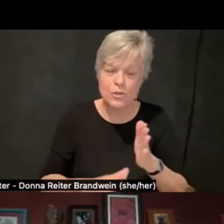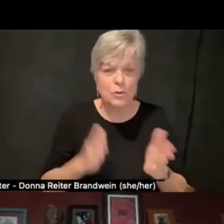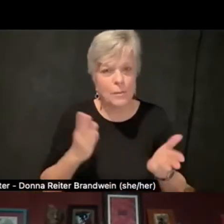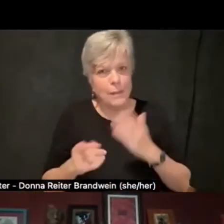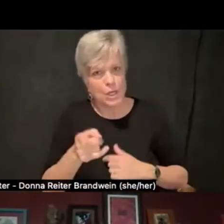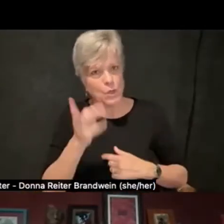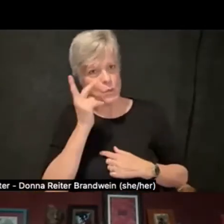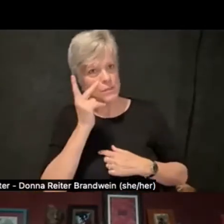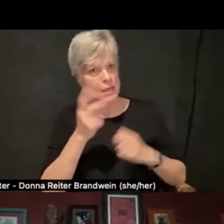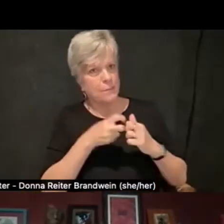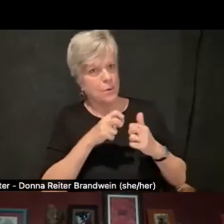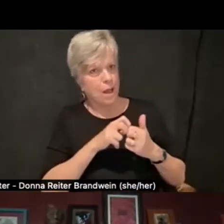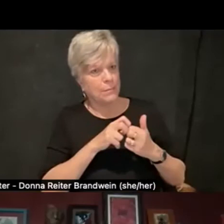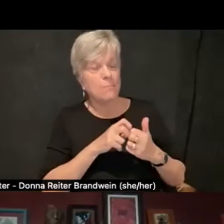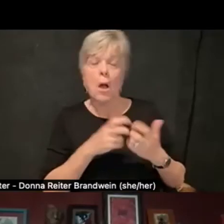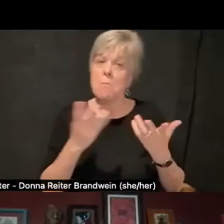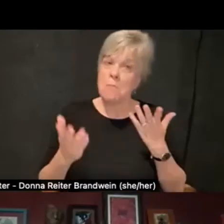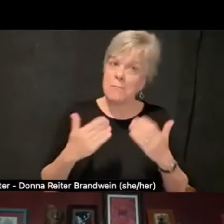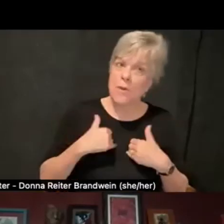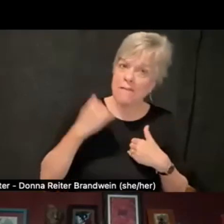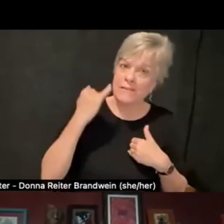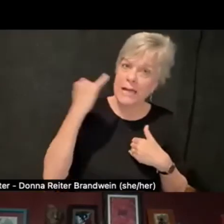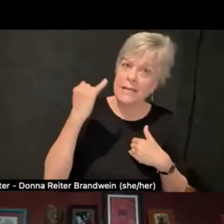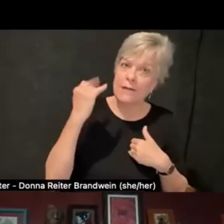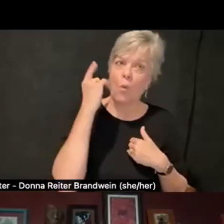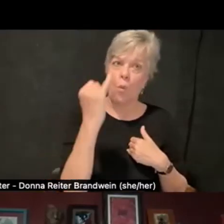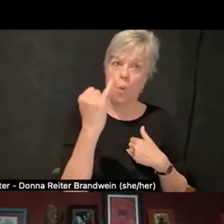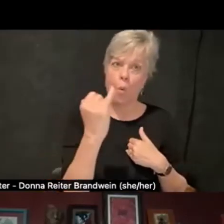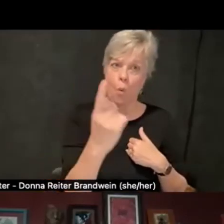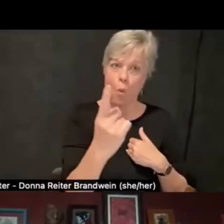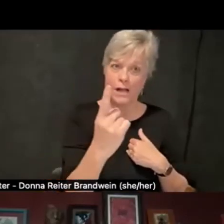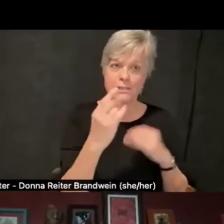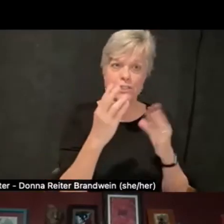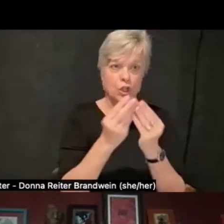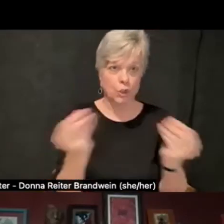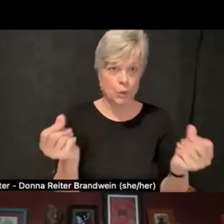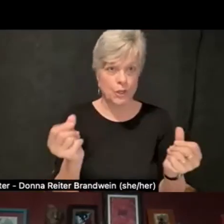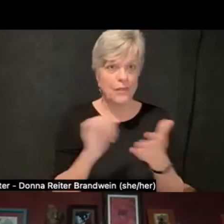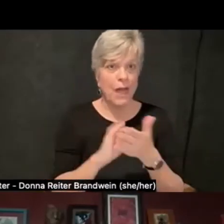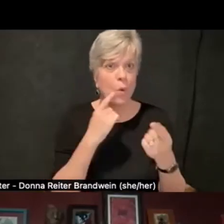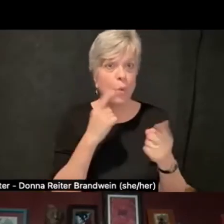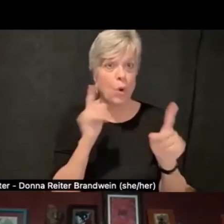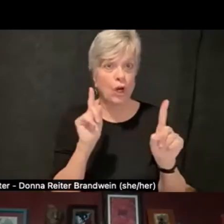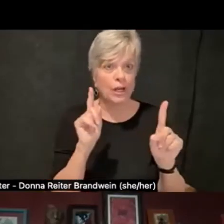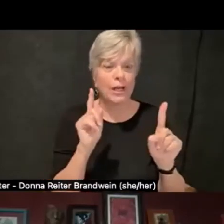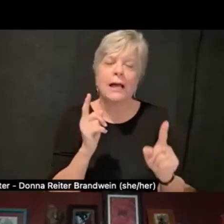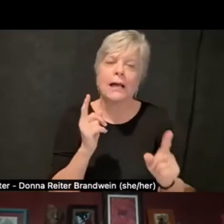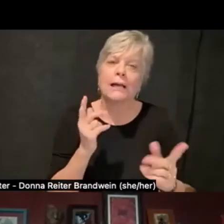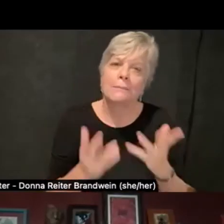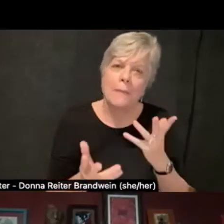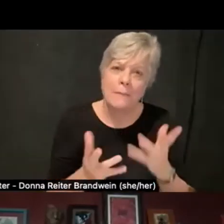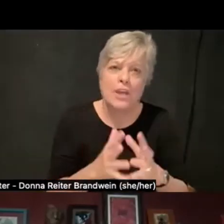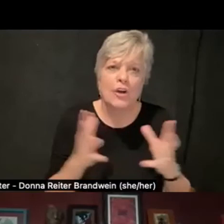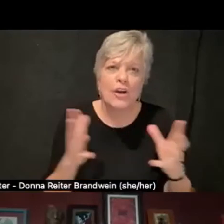and have an idea of one solution, right, that will work, but there could be a lot of complexities